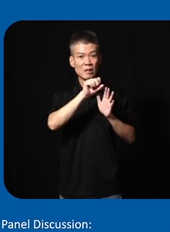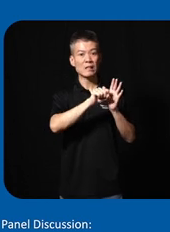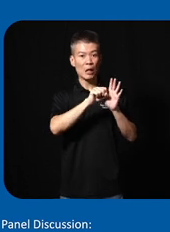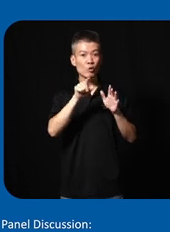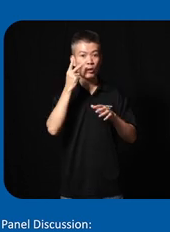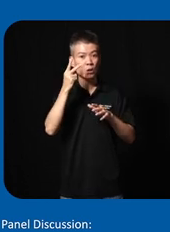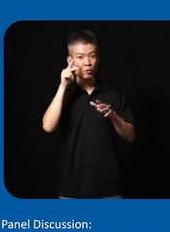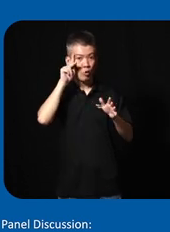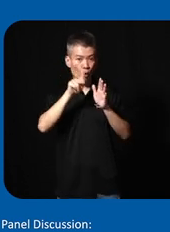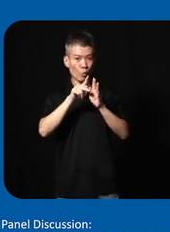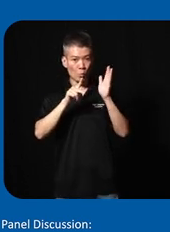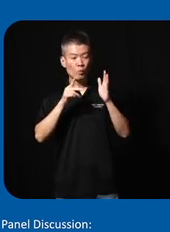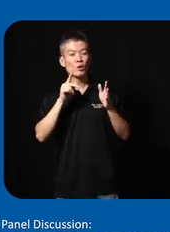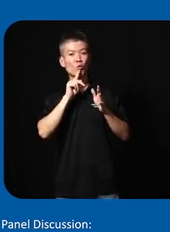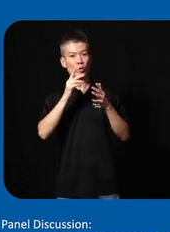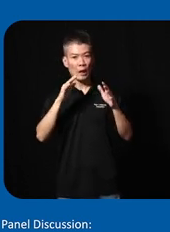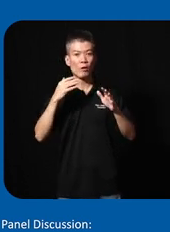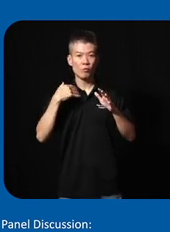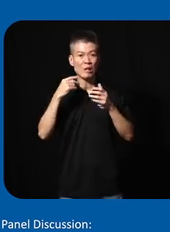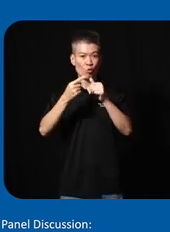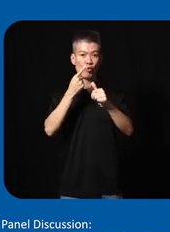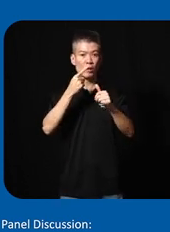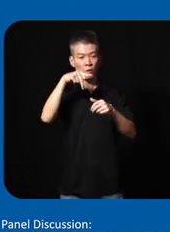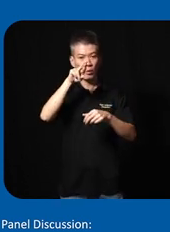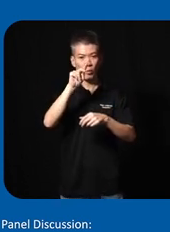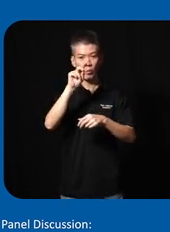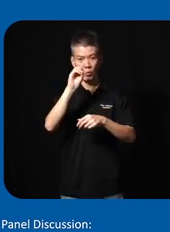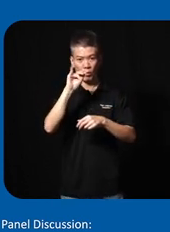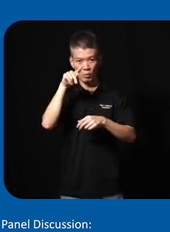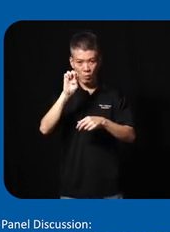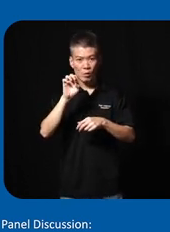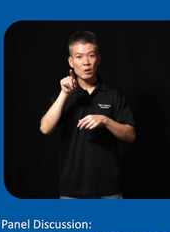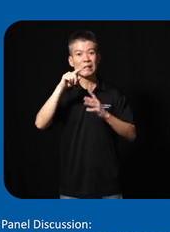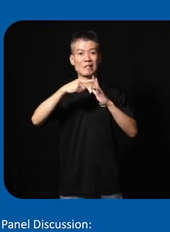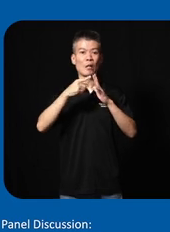you see in a photograph here they already have a first prototype so they started to put together